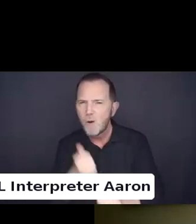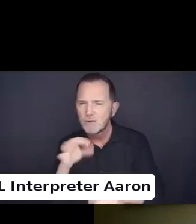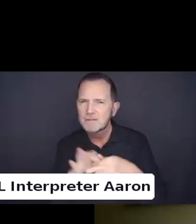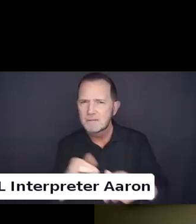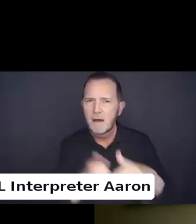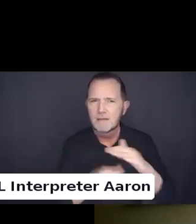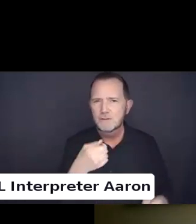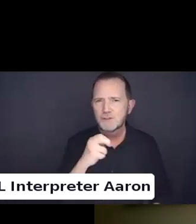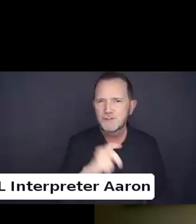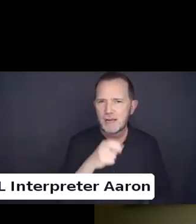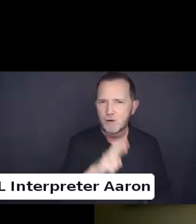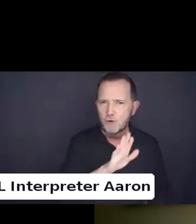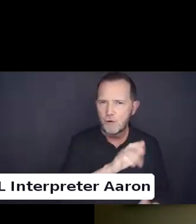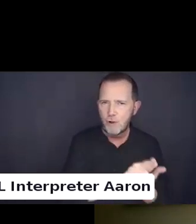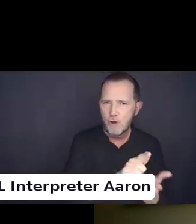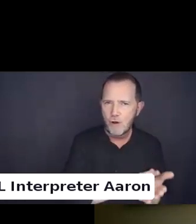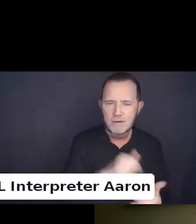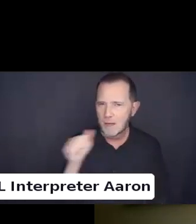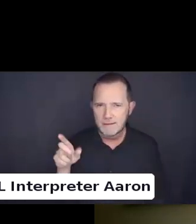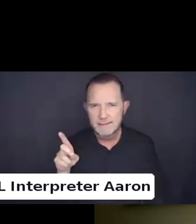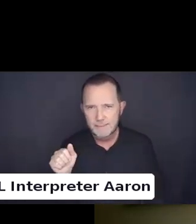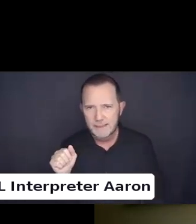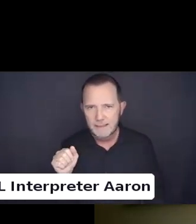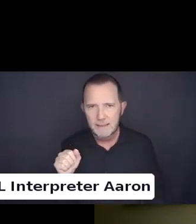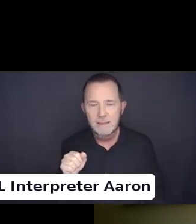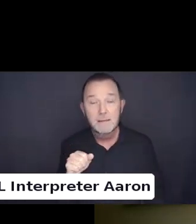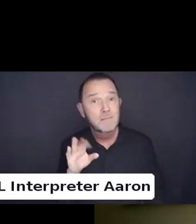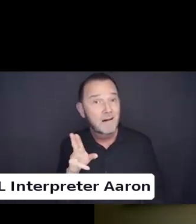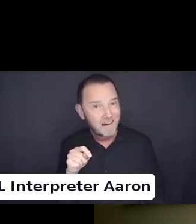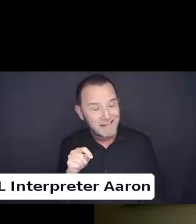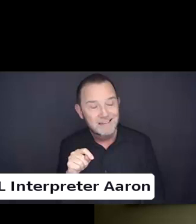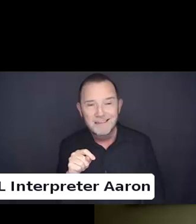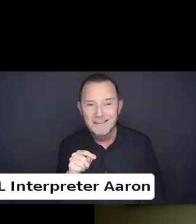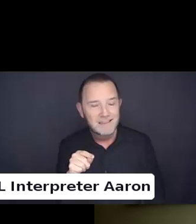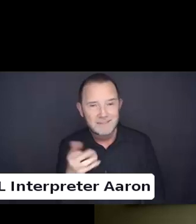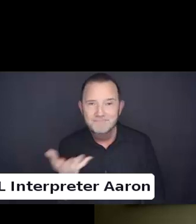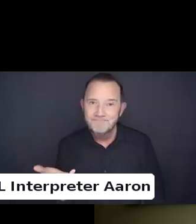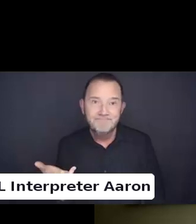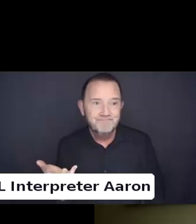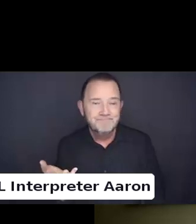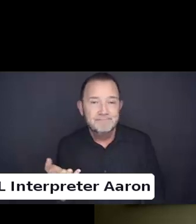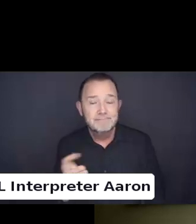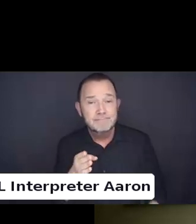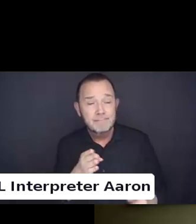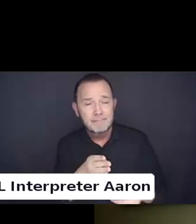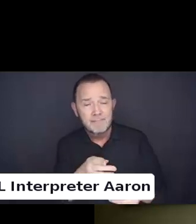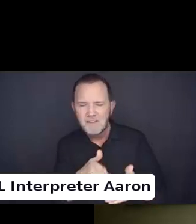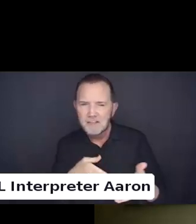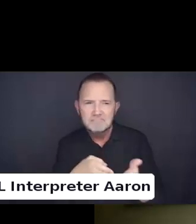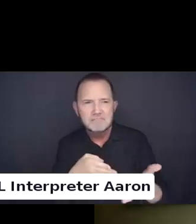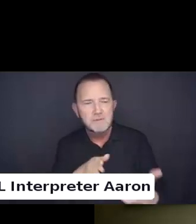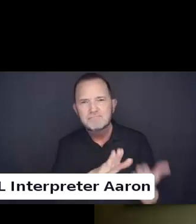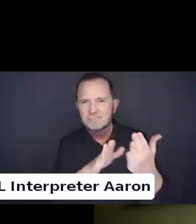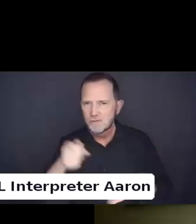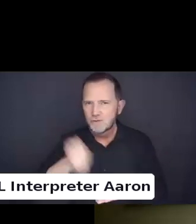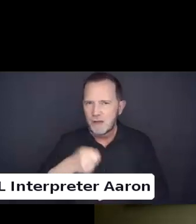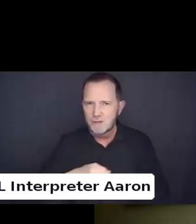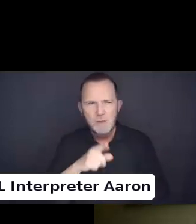But then you have to convince the judge that it would not cost too much to cover gender